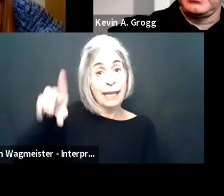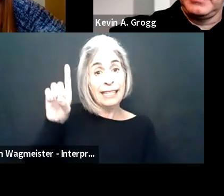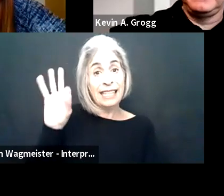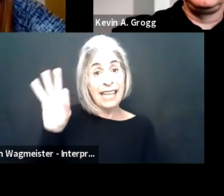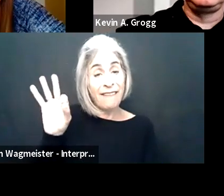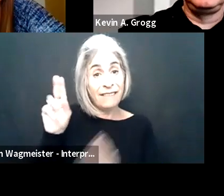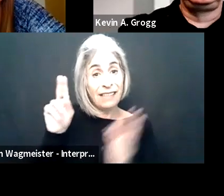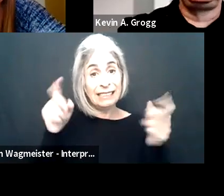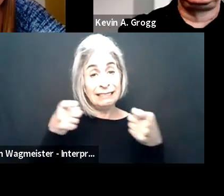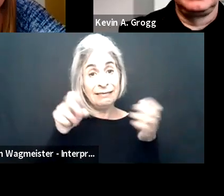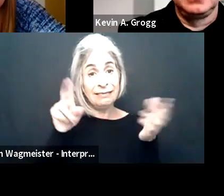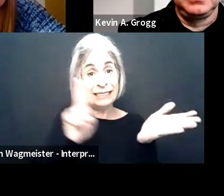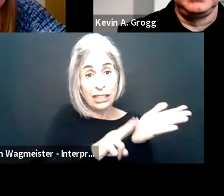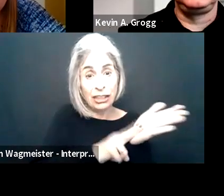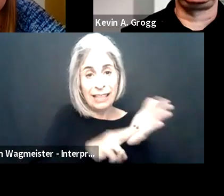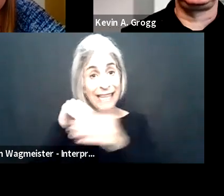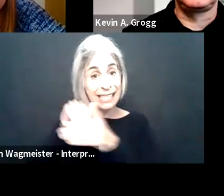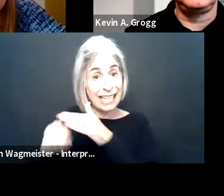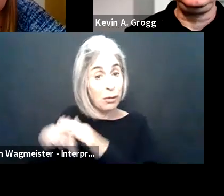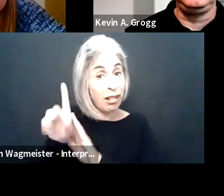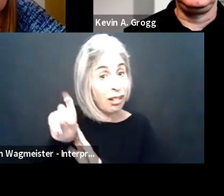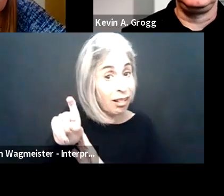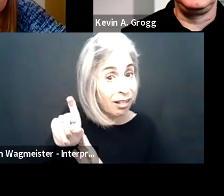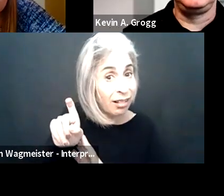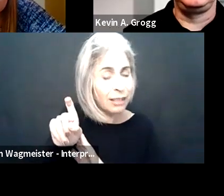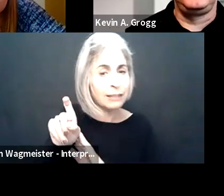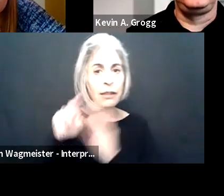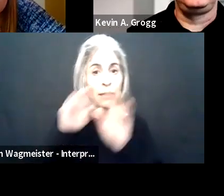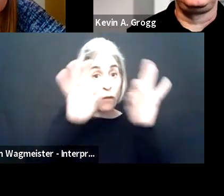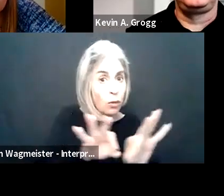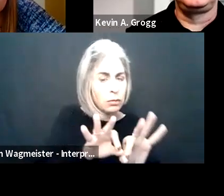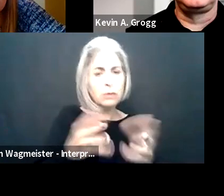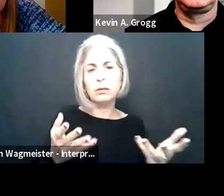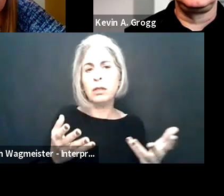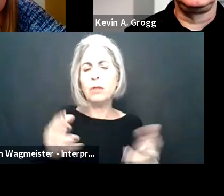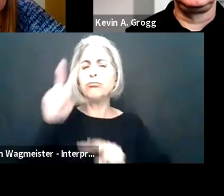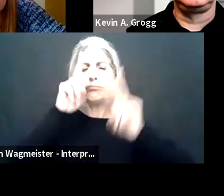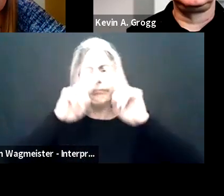long-term, what technology to use there, are all of your PDF forms that are digitally signed, are those accessible?